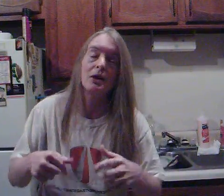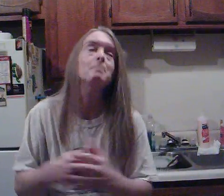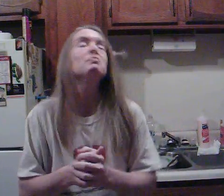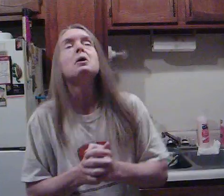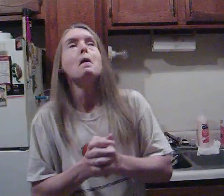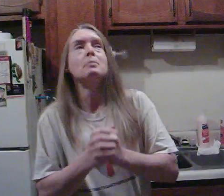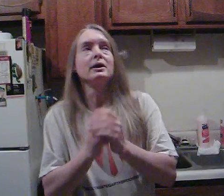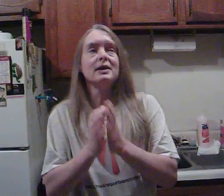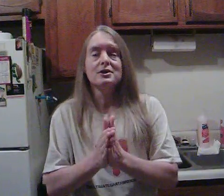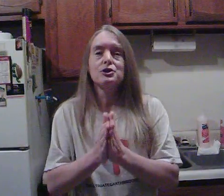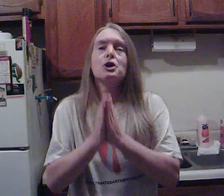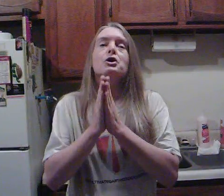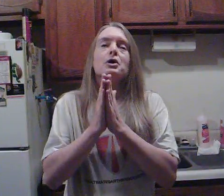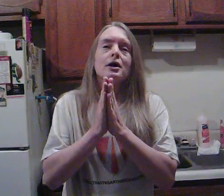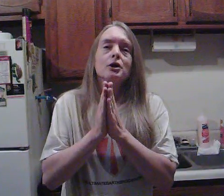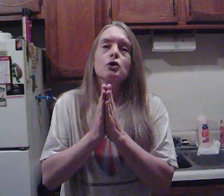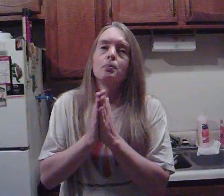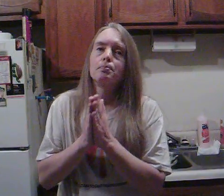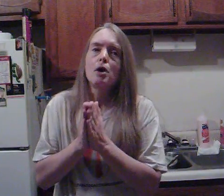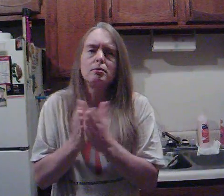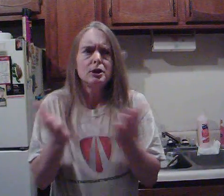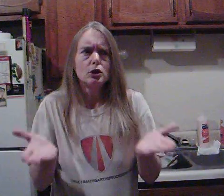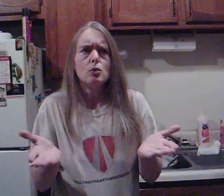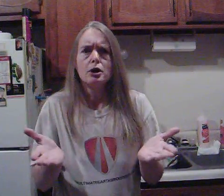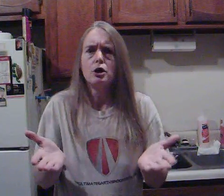ok but yes you're probably gonna want to